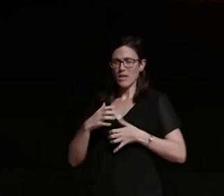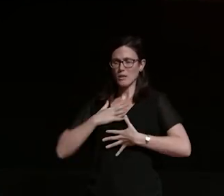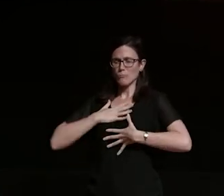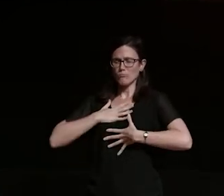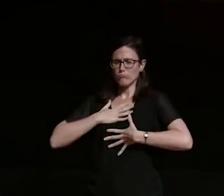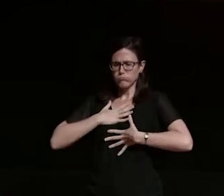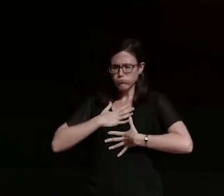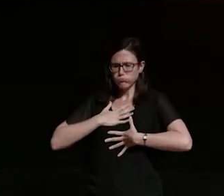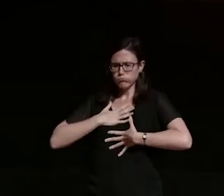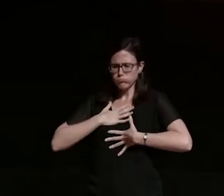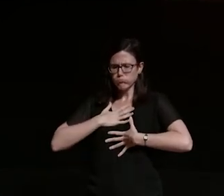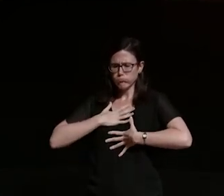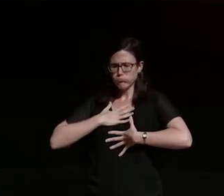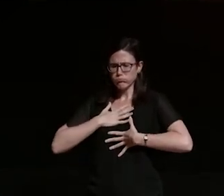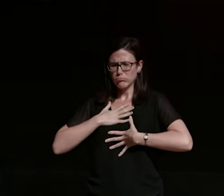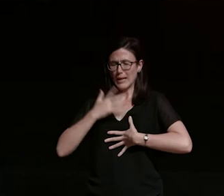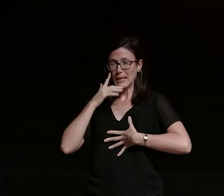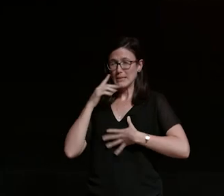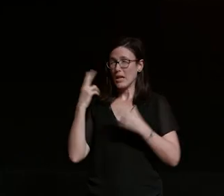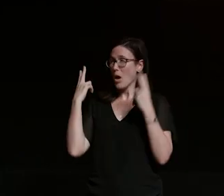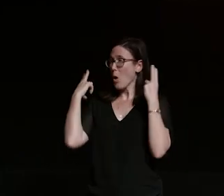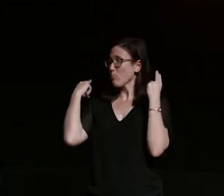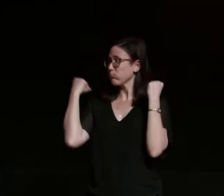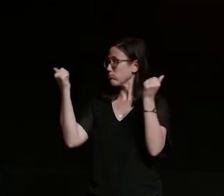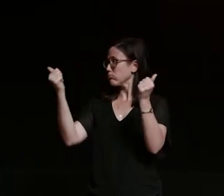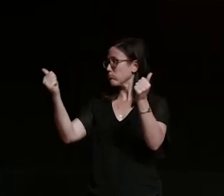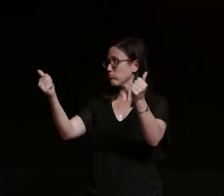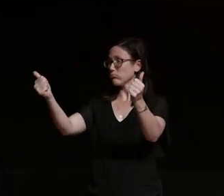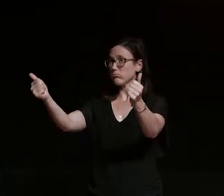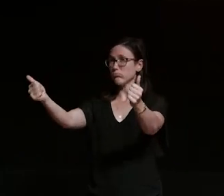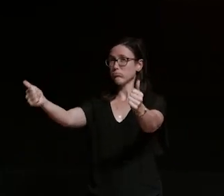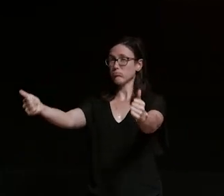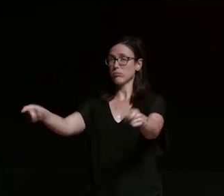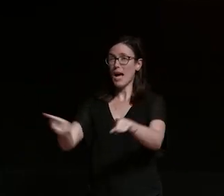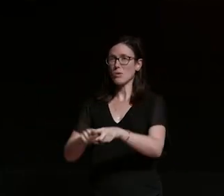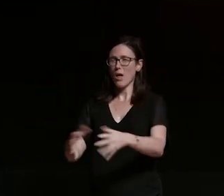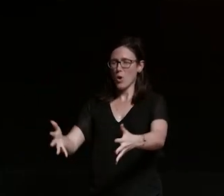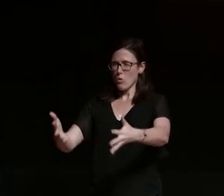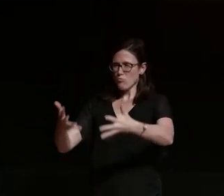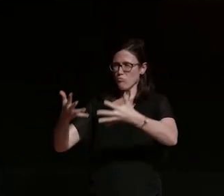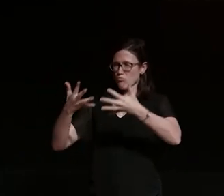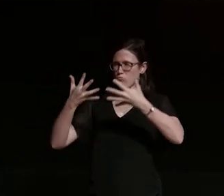and seeing a lot at once and feeling the air get hard and sort of squeeze us forward